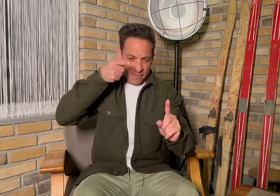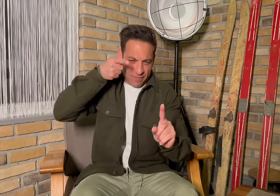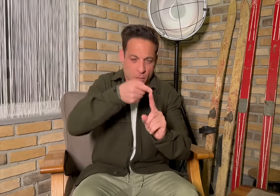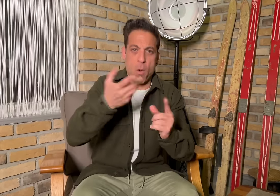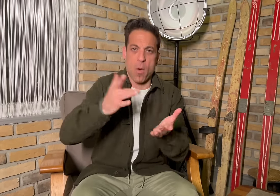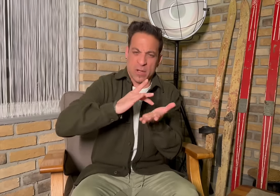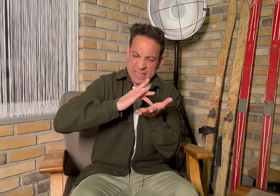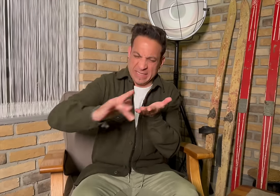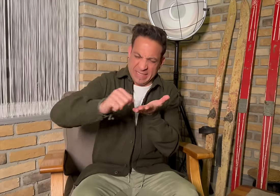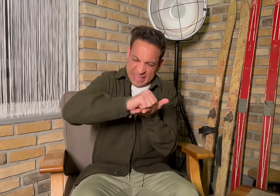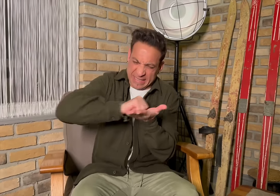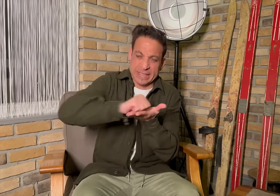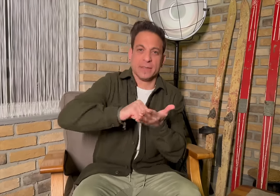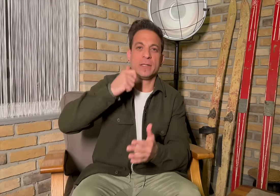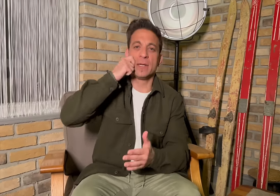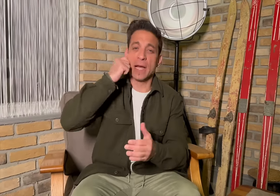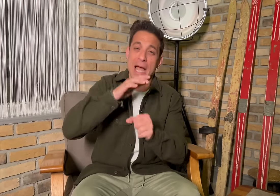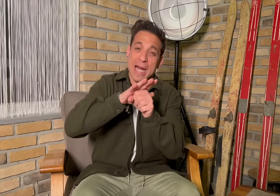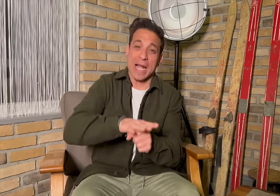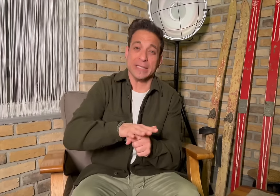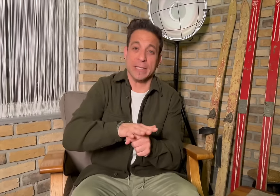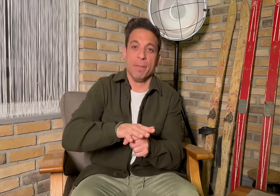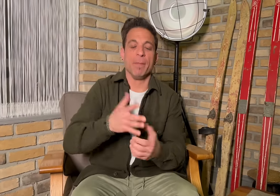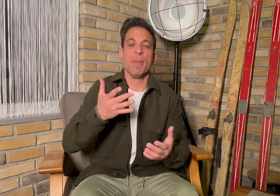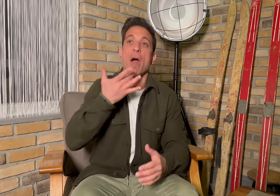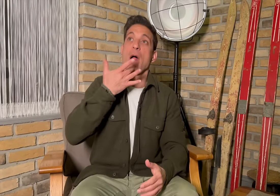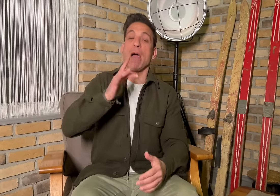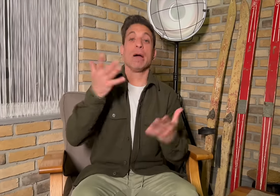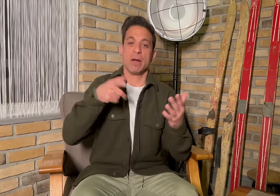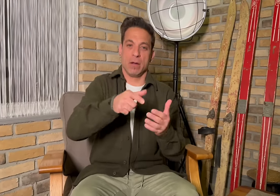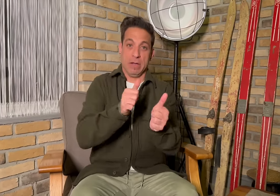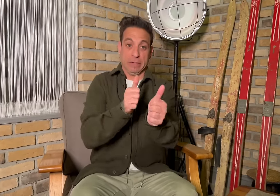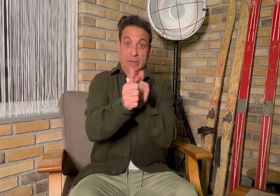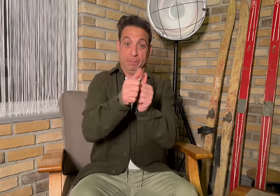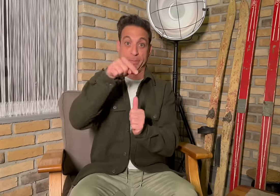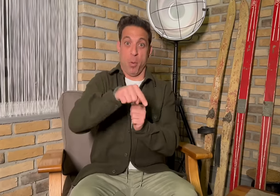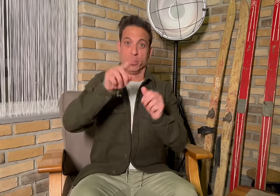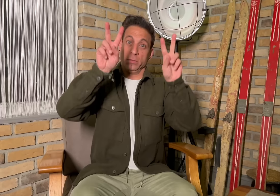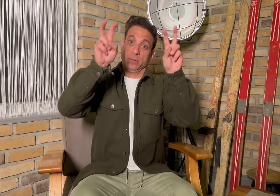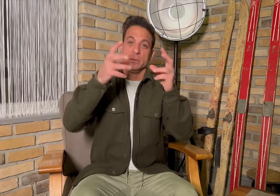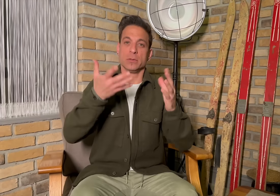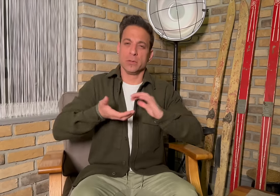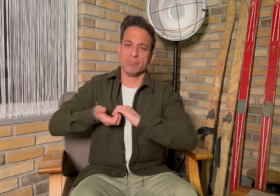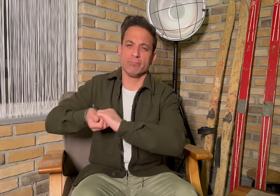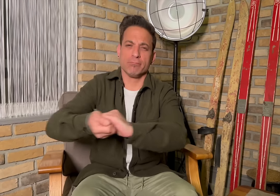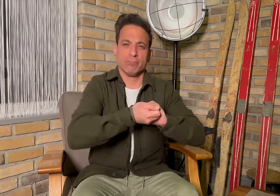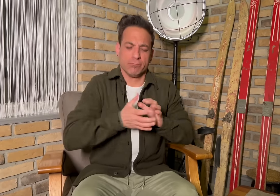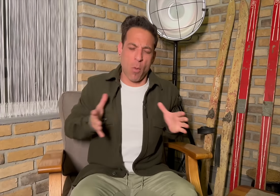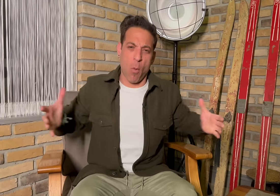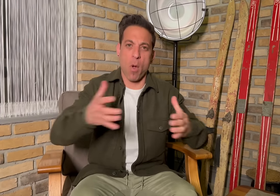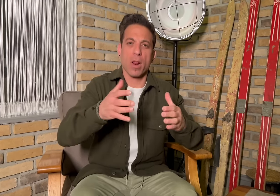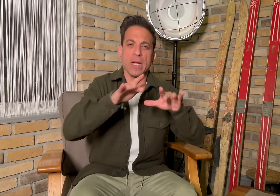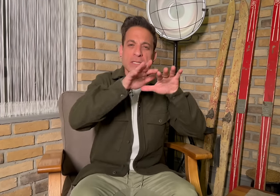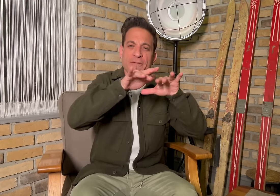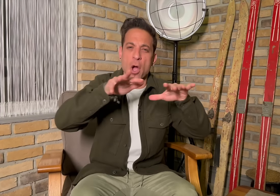against racism. The nature of sports is that we all bond,